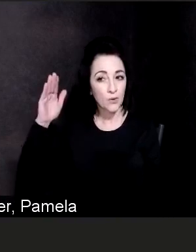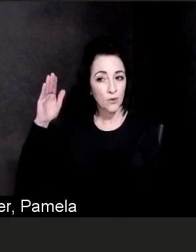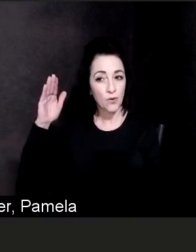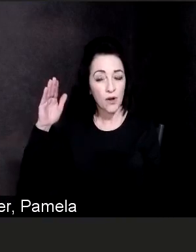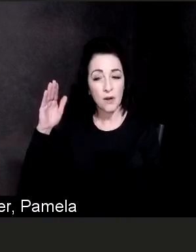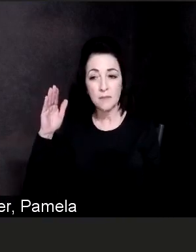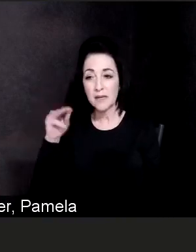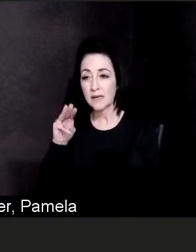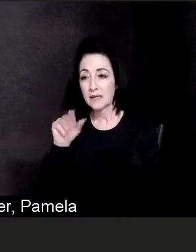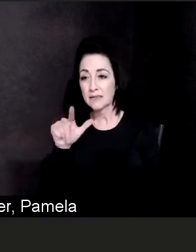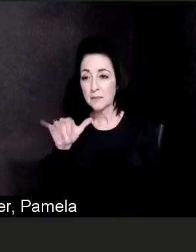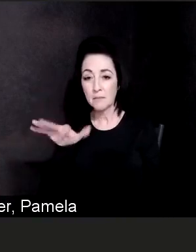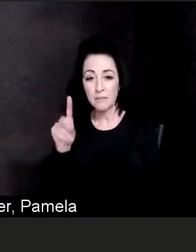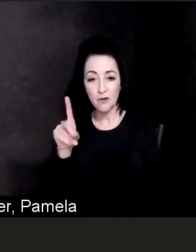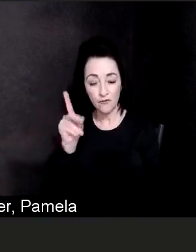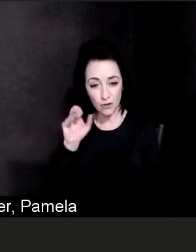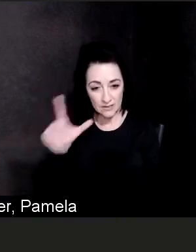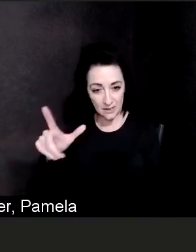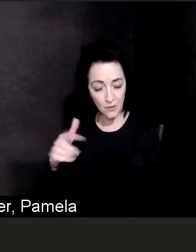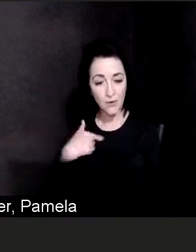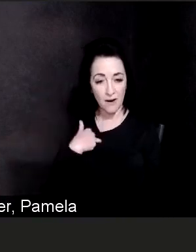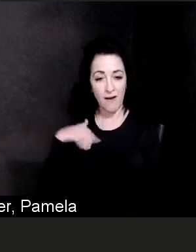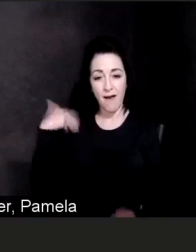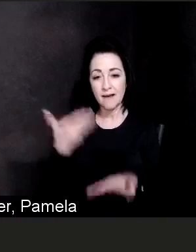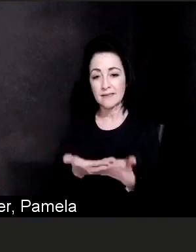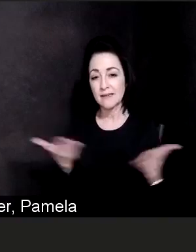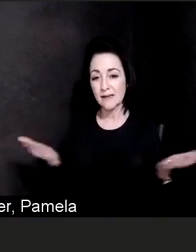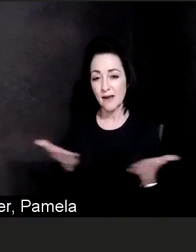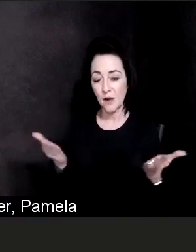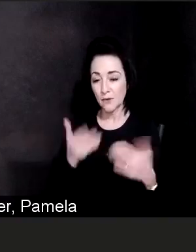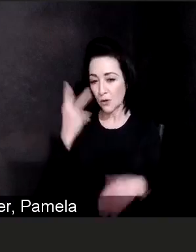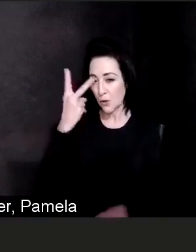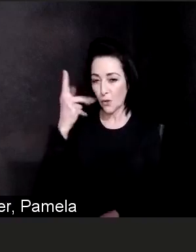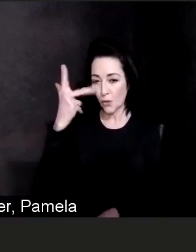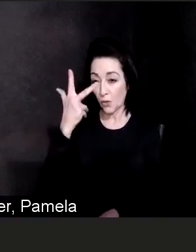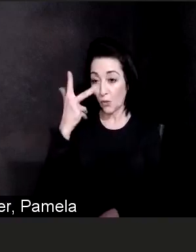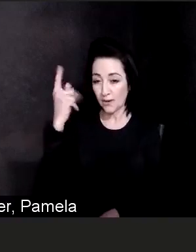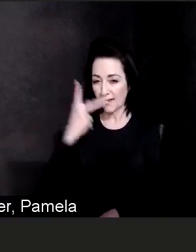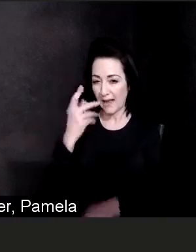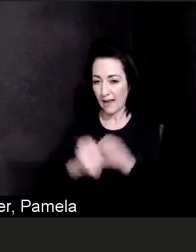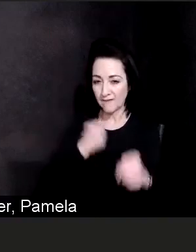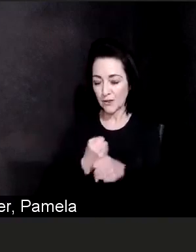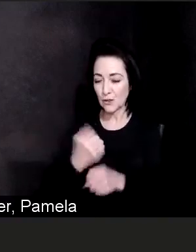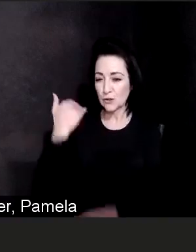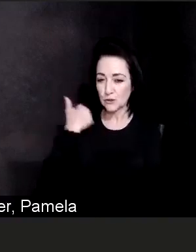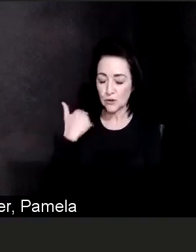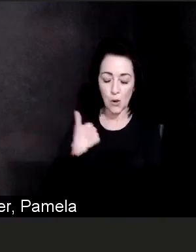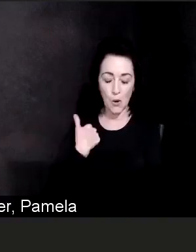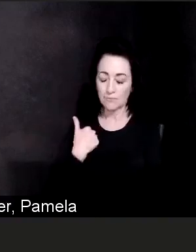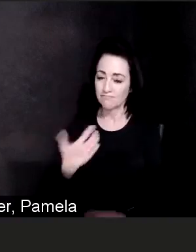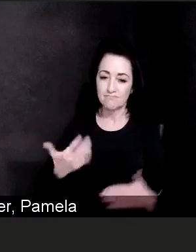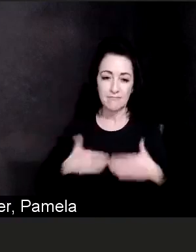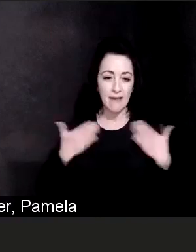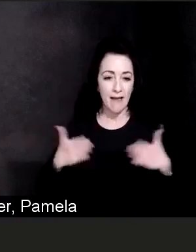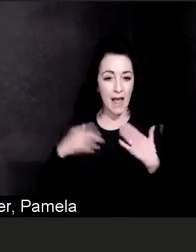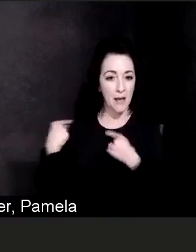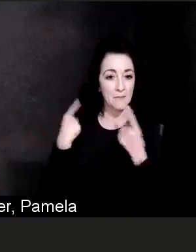I did come to Beebe Healthcare about three and a half years ago and have been very happy since I've come home, like I said,